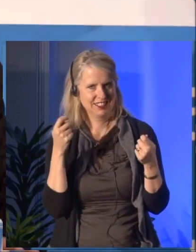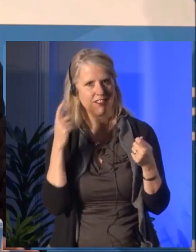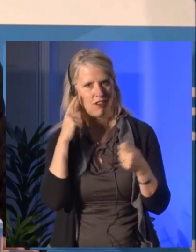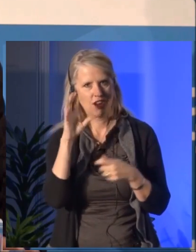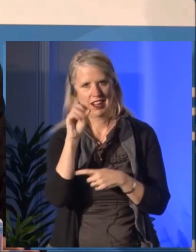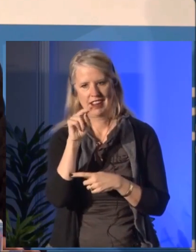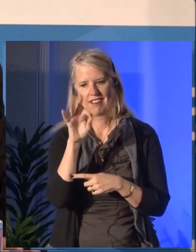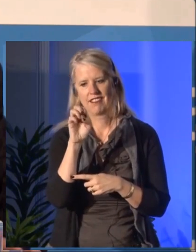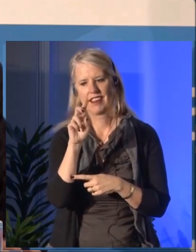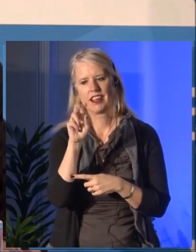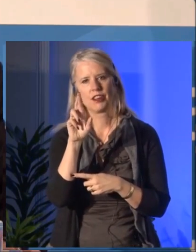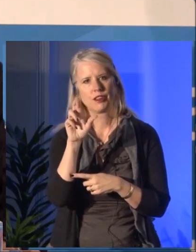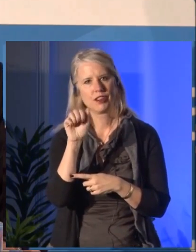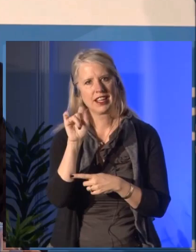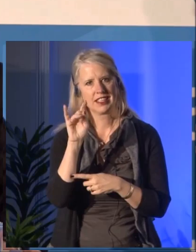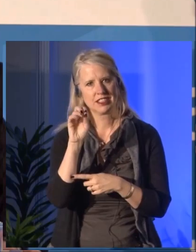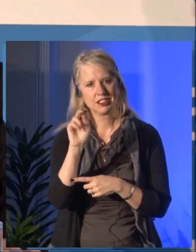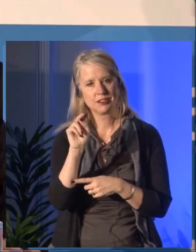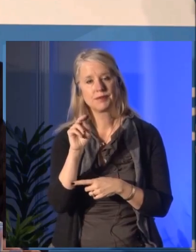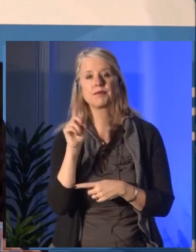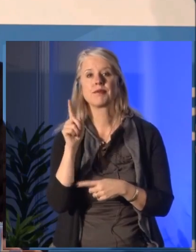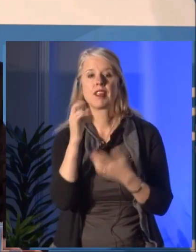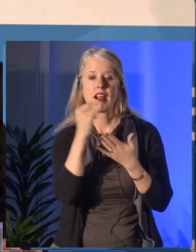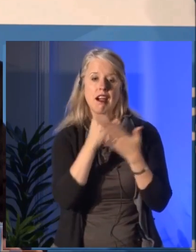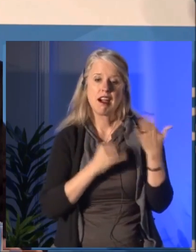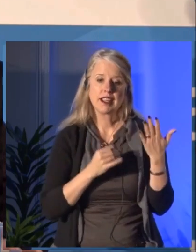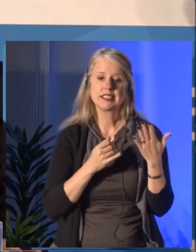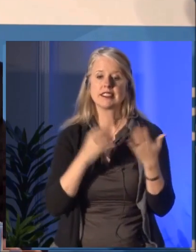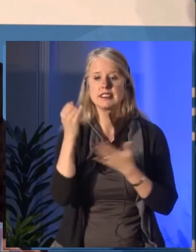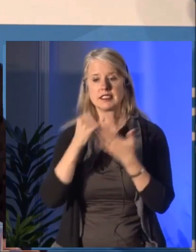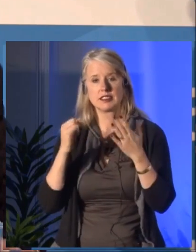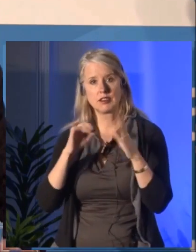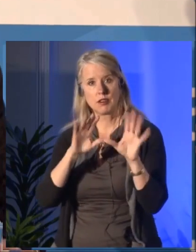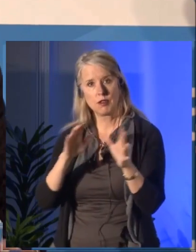Together these projects we hope will create a tremendous